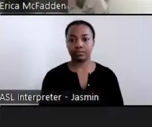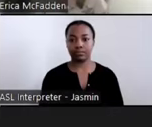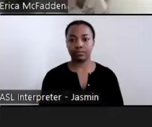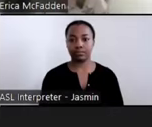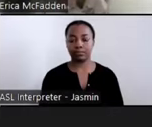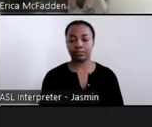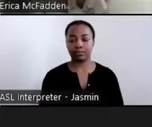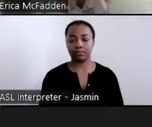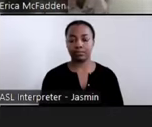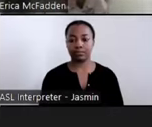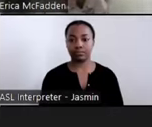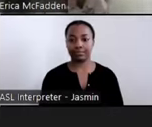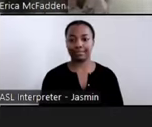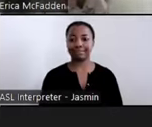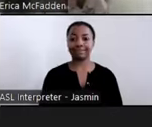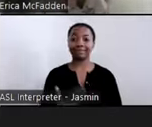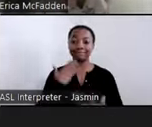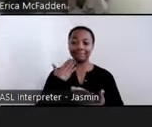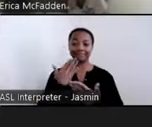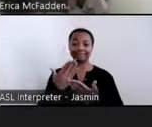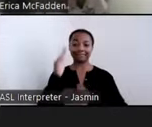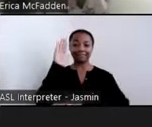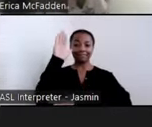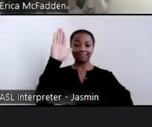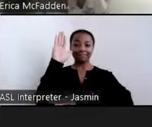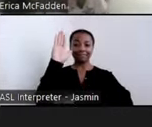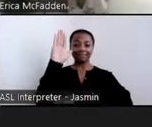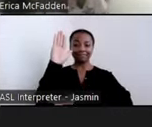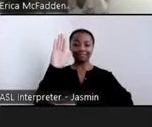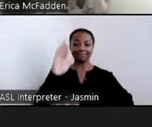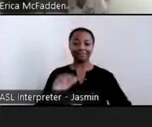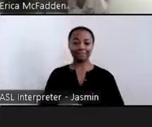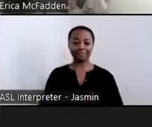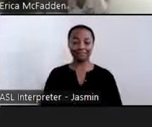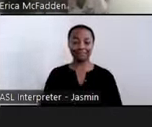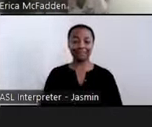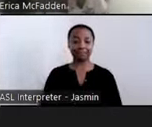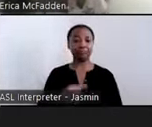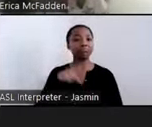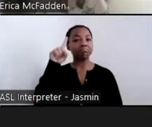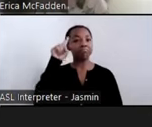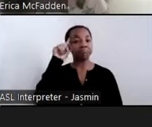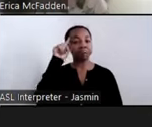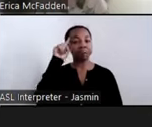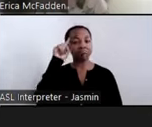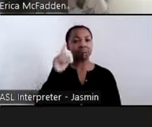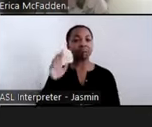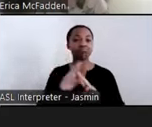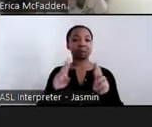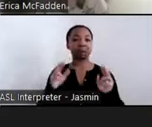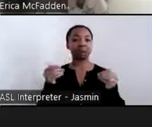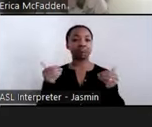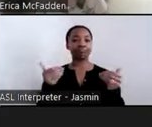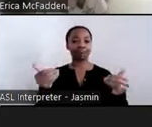ERICA McFADDEN: Hello everyone. We will get started in a minute; we are just waiting for people to fill into the room. Good afternoon, everyone. I think we will go ahead and get started as people are